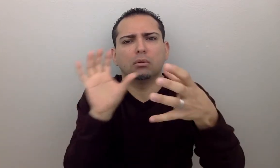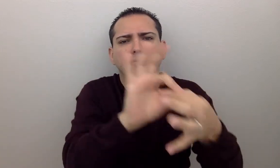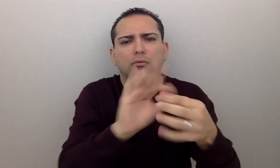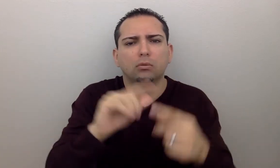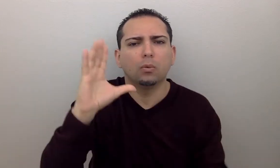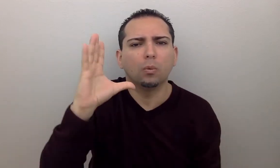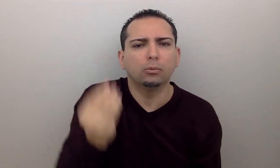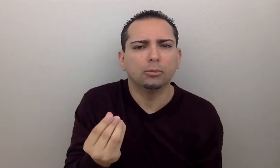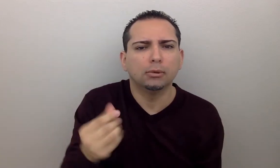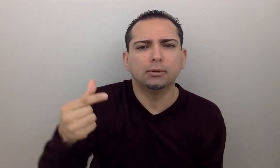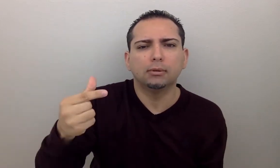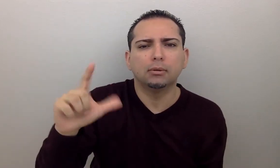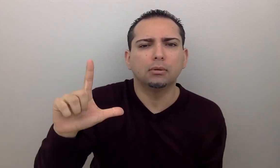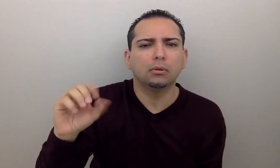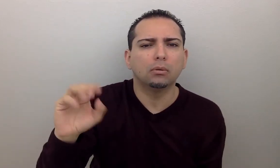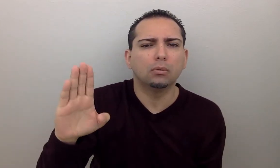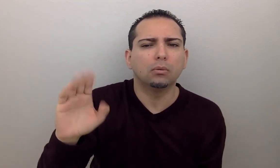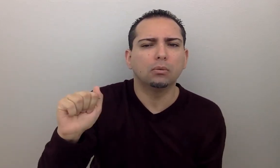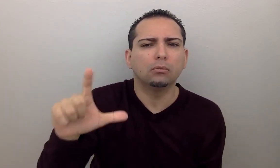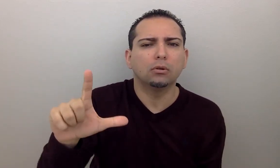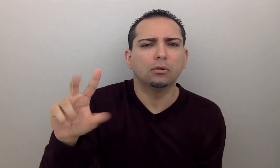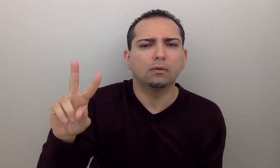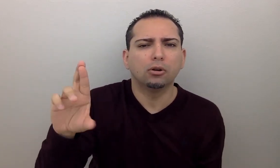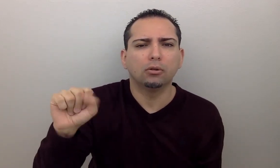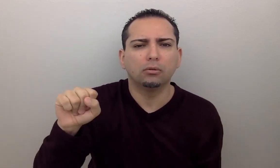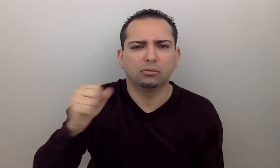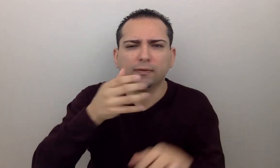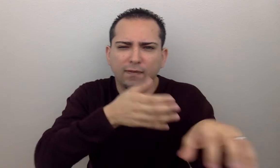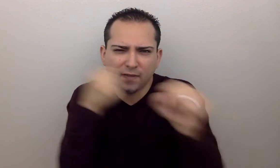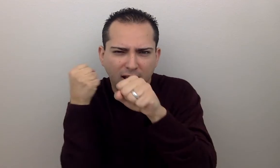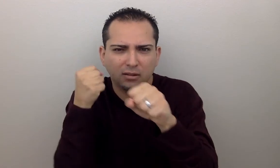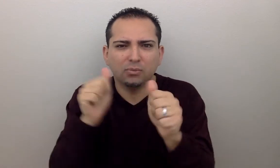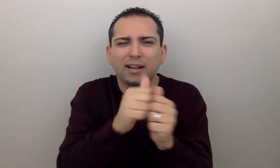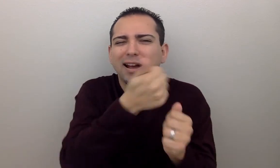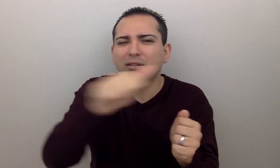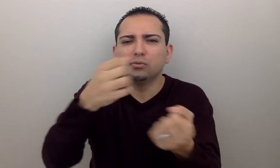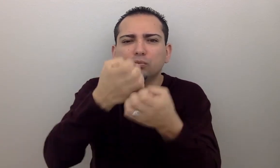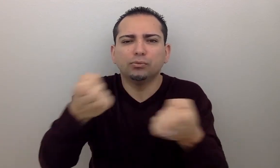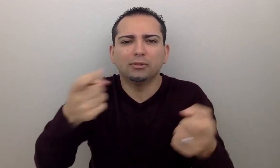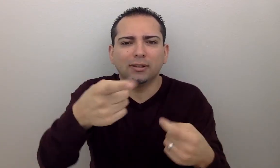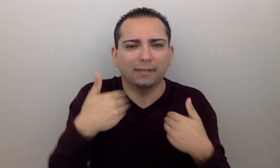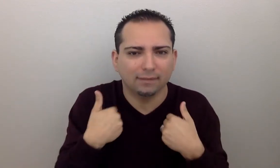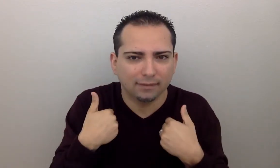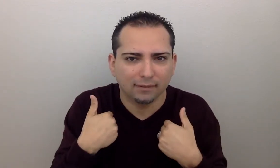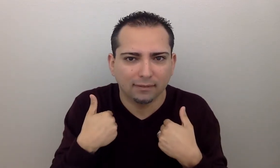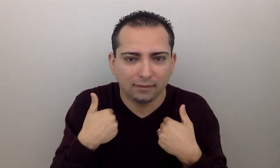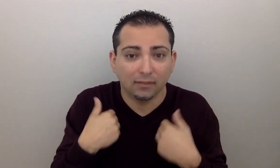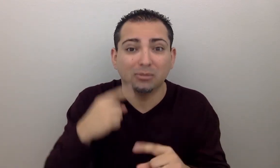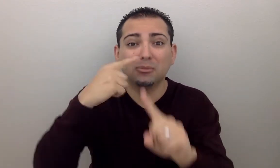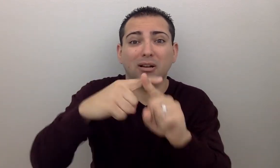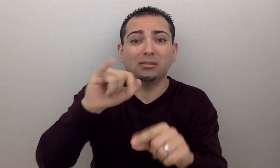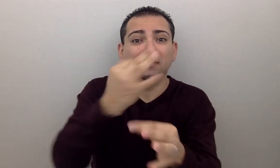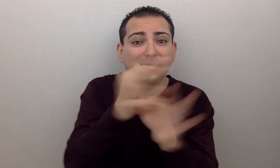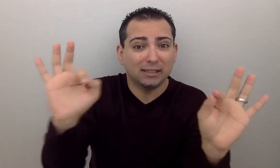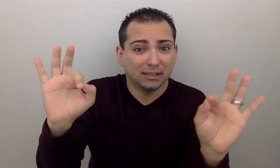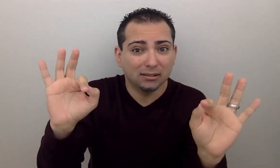connect to GlobalVRS quickly with any equipment, even free from any provider.